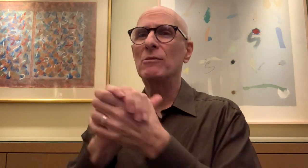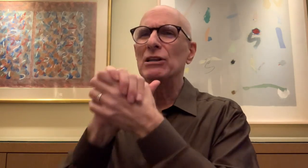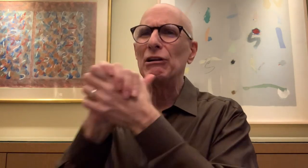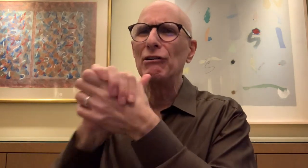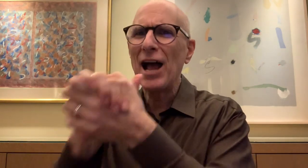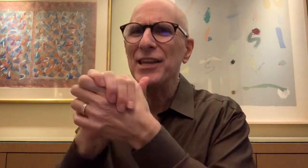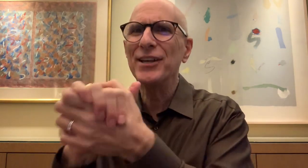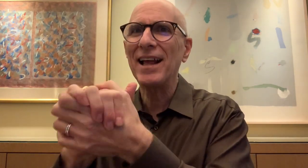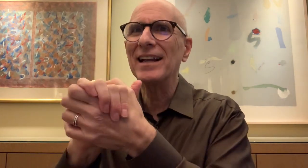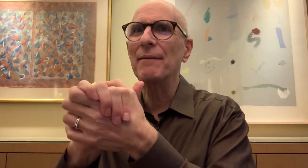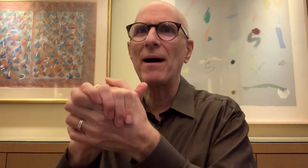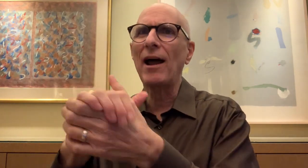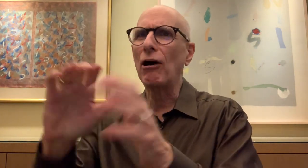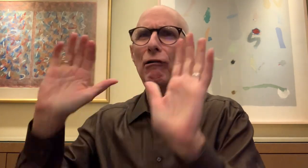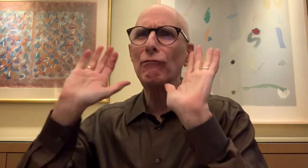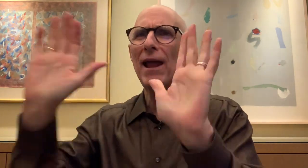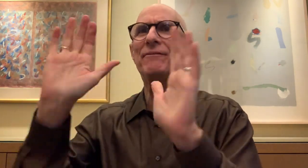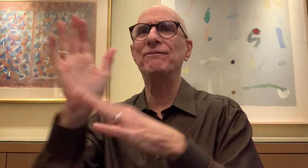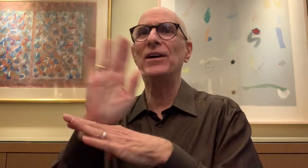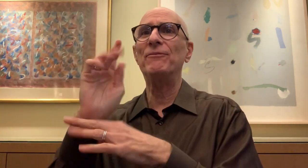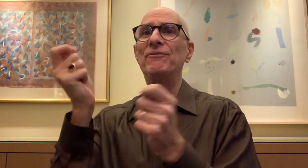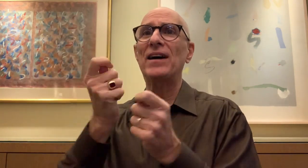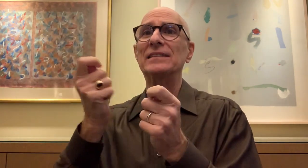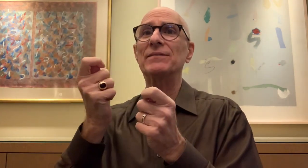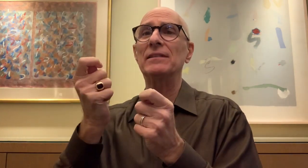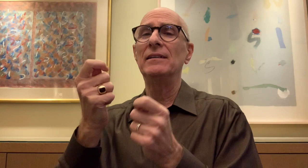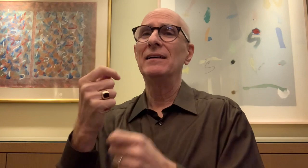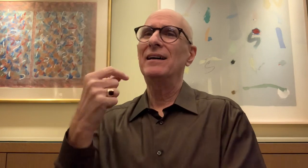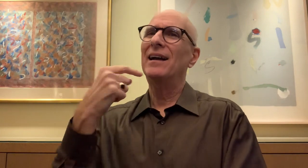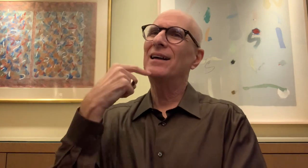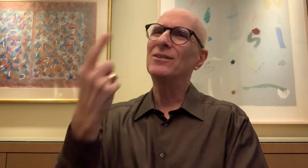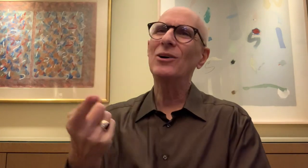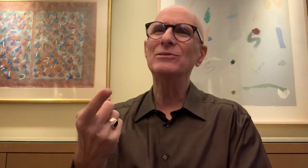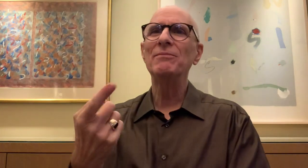I congratulated him for another festival success.